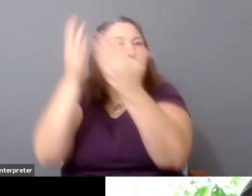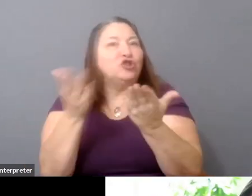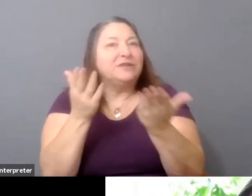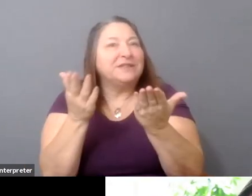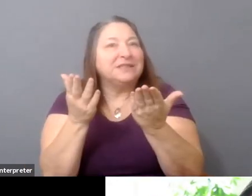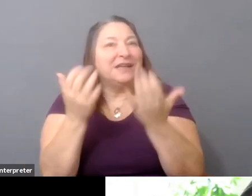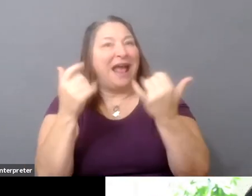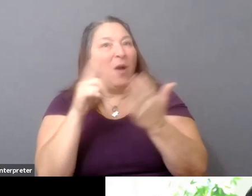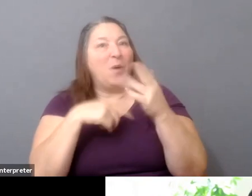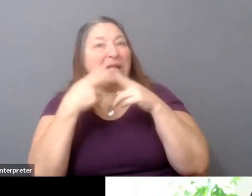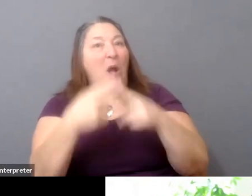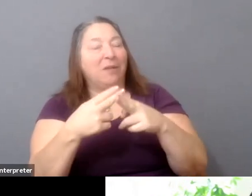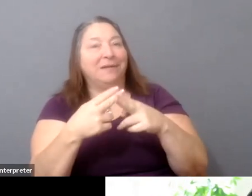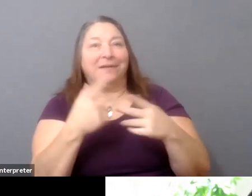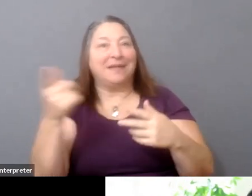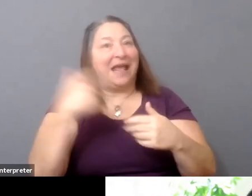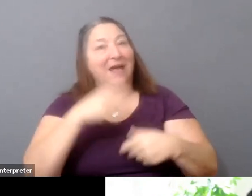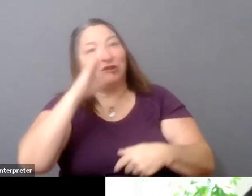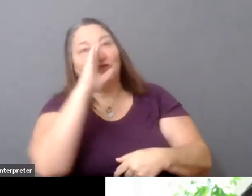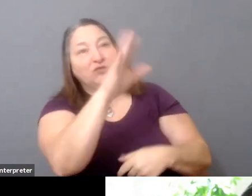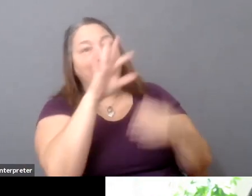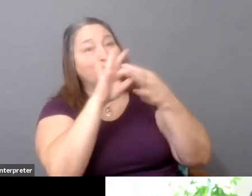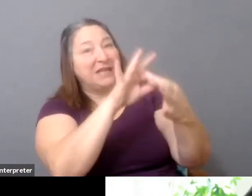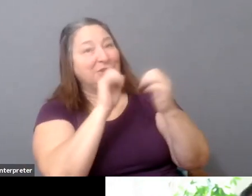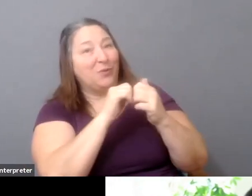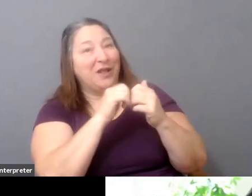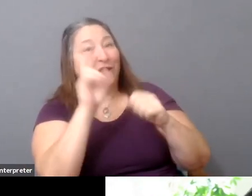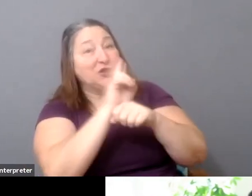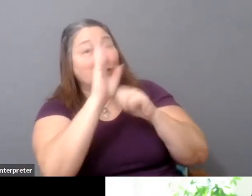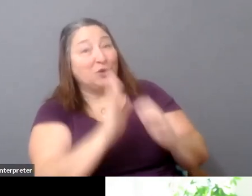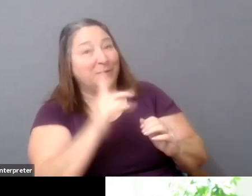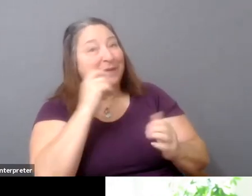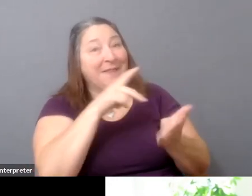They have a direct relationship with consumers where, you know, consumers pay them for access to media,